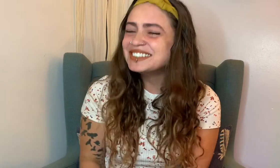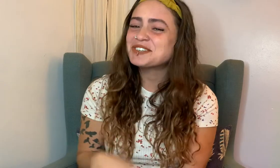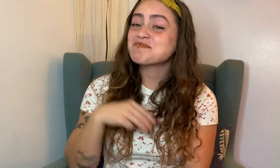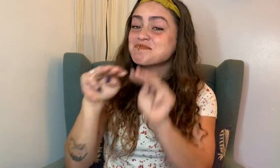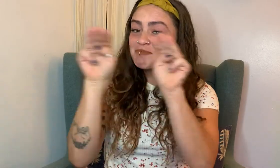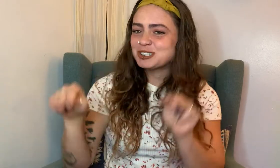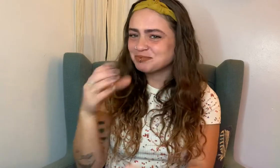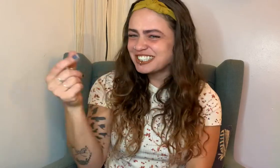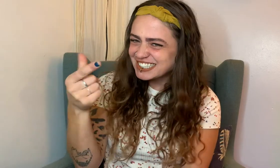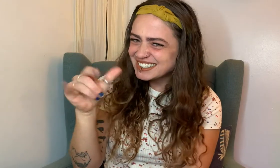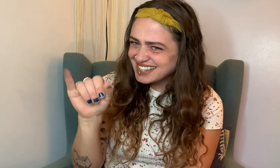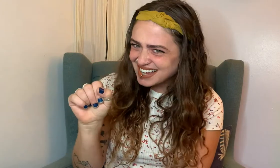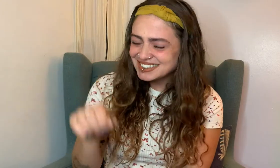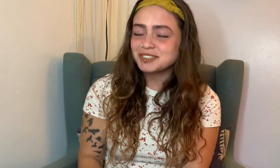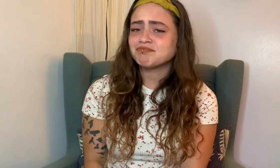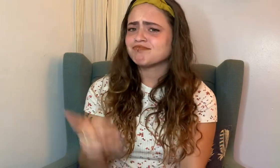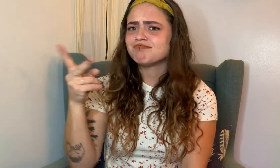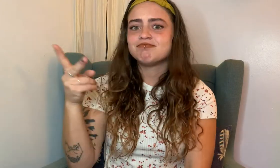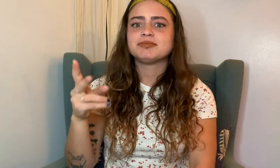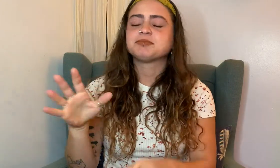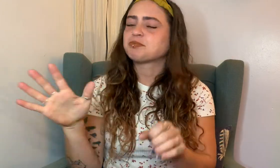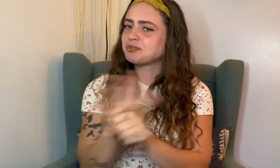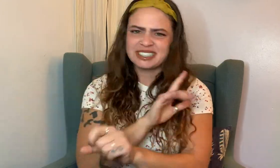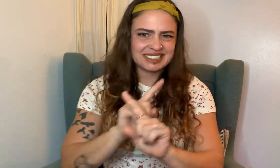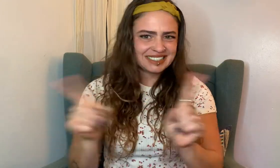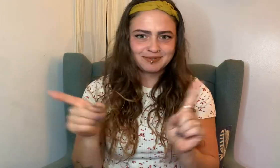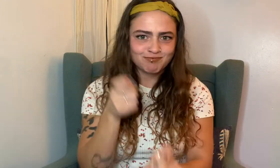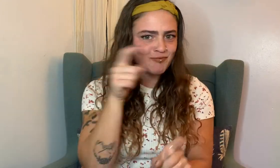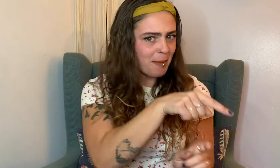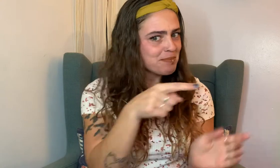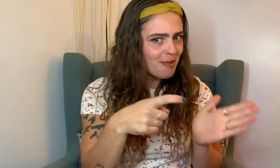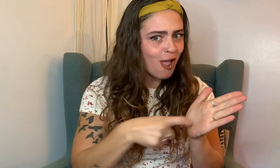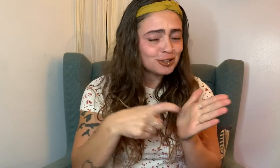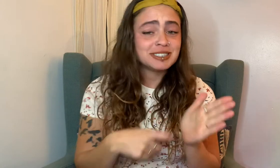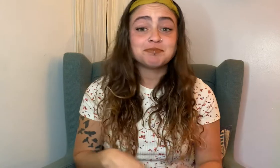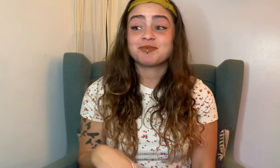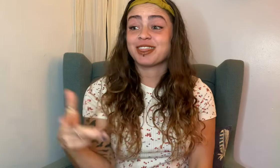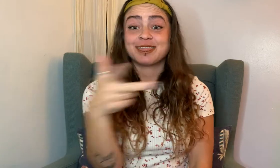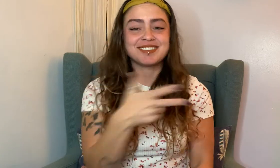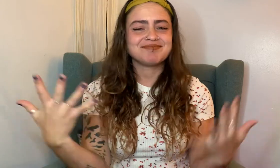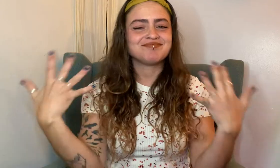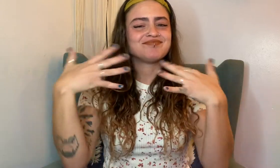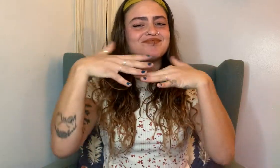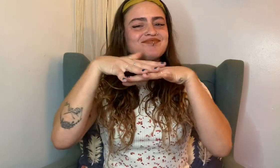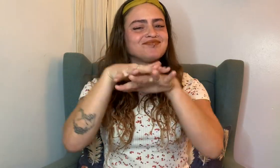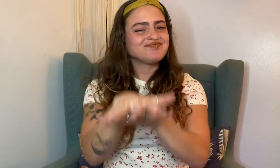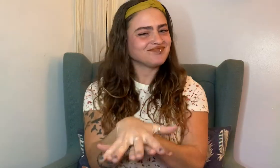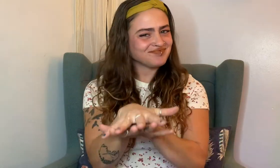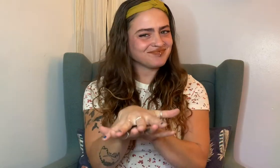Museums and GIS, which are both two different fields integrating with what I do in Archaeology.